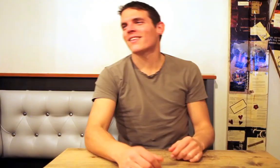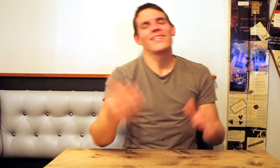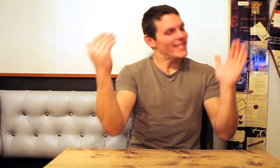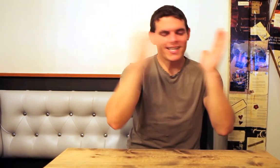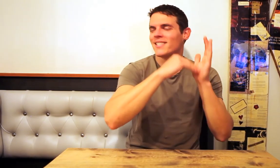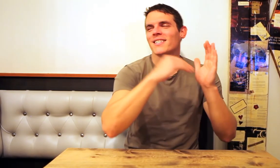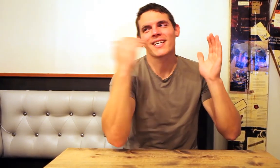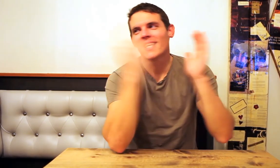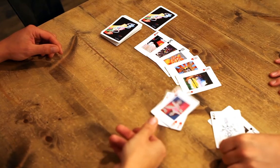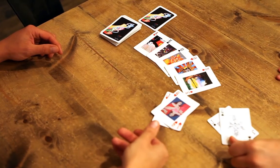Let's try again!